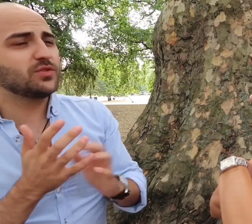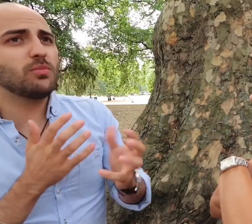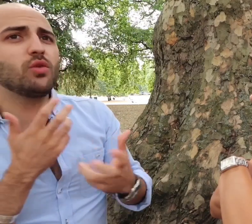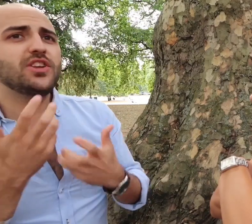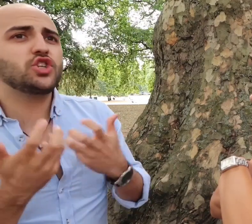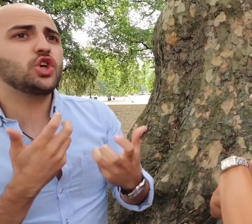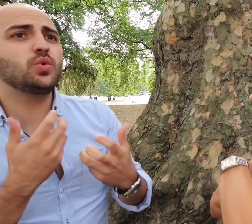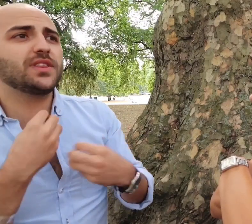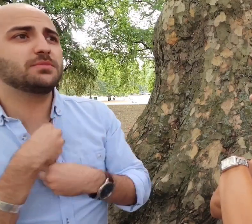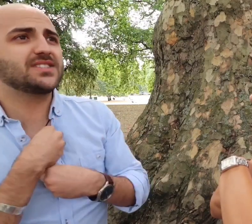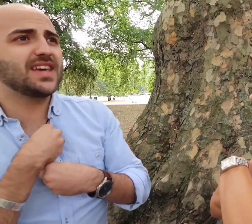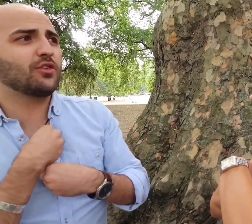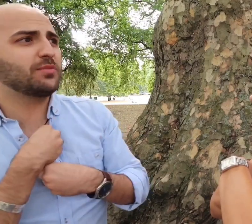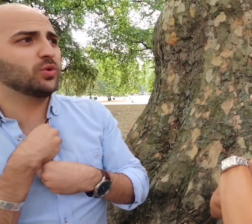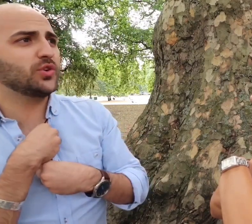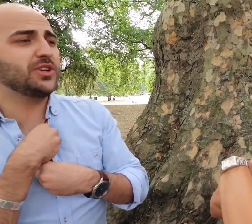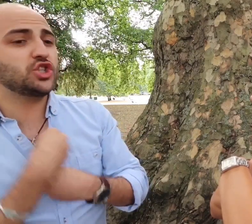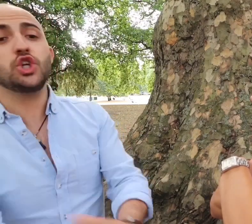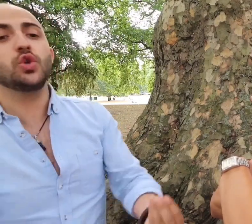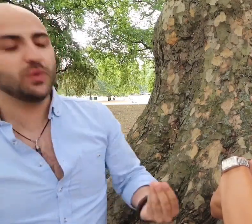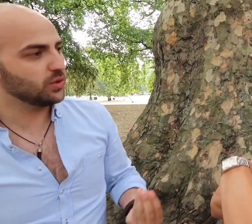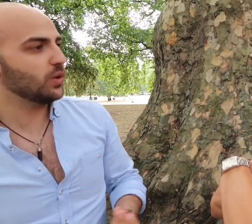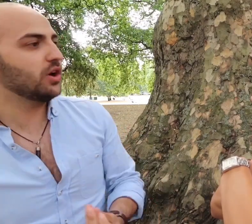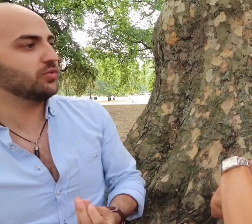he is more in tune with himself also in tune with the world